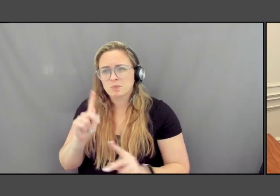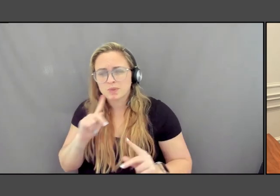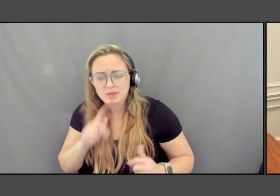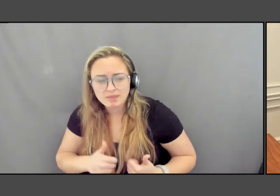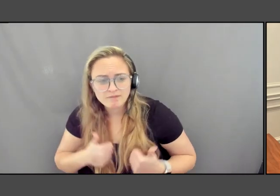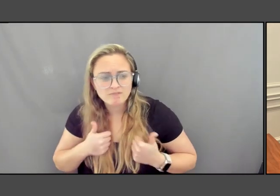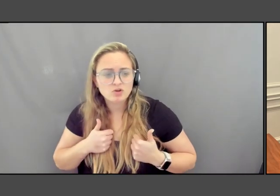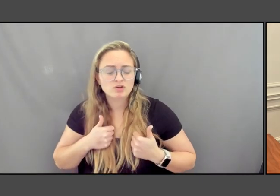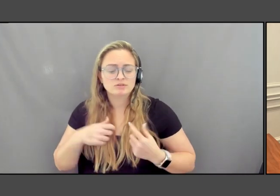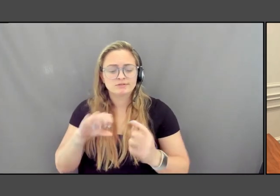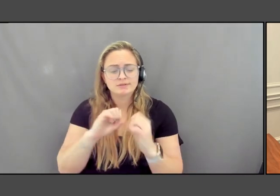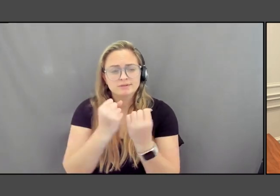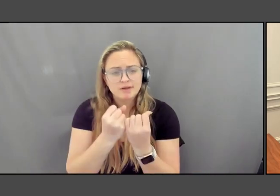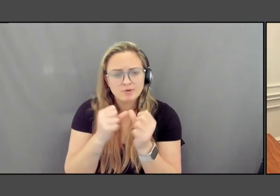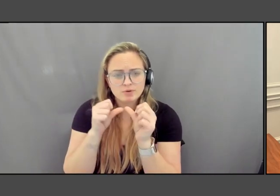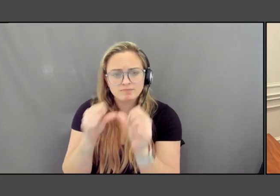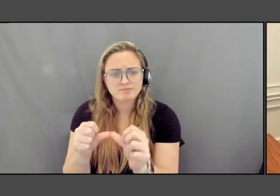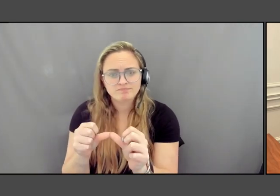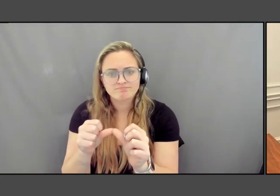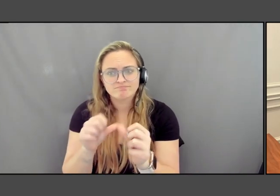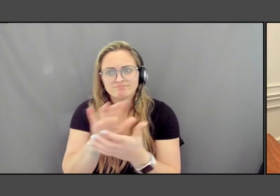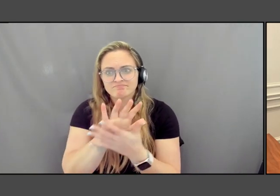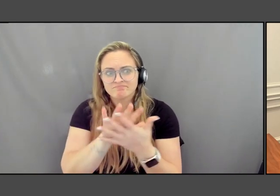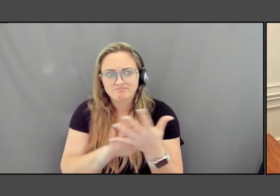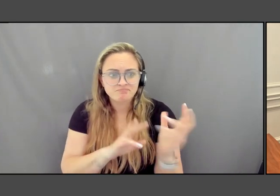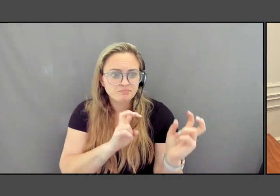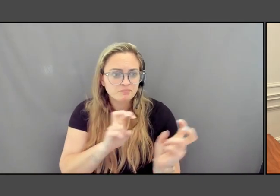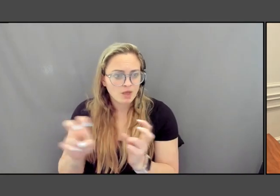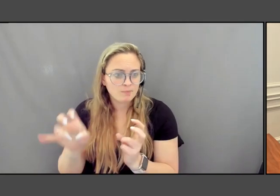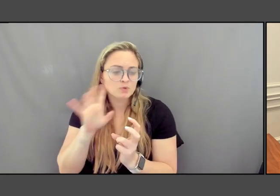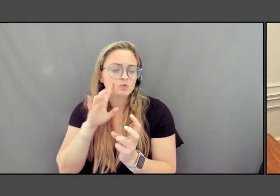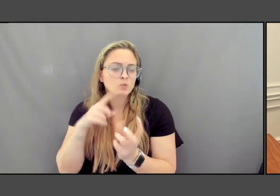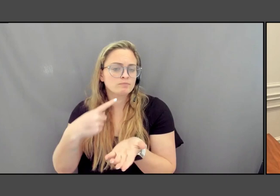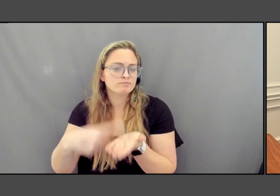These are among the topics that we will be exploring in our program today.